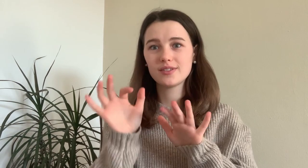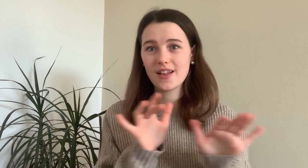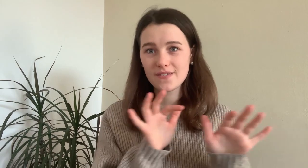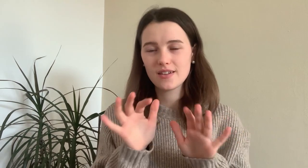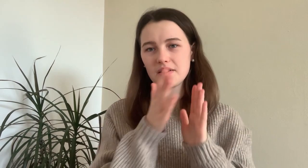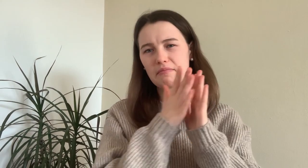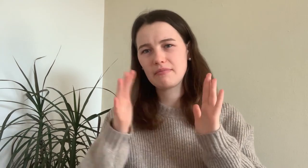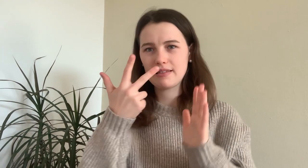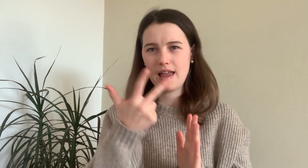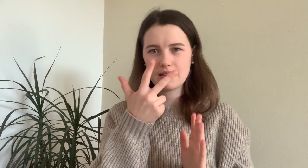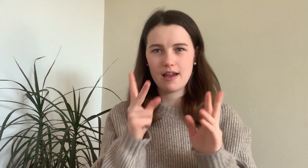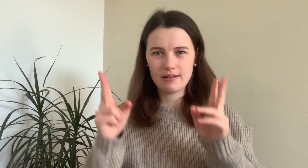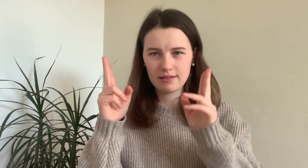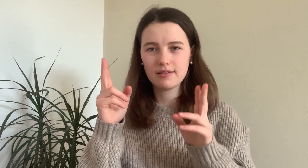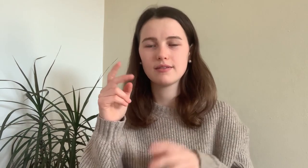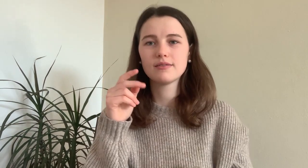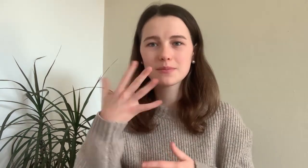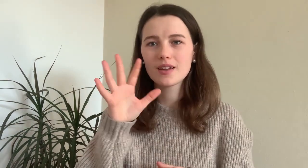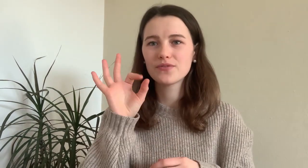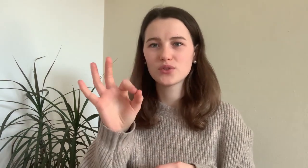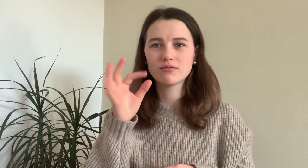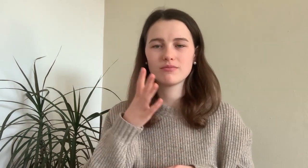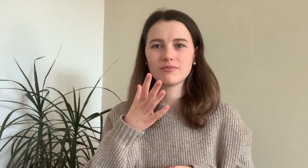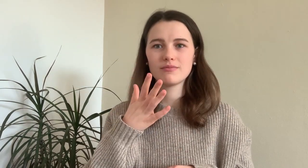I started to play the piano for 3 years...